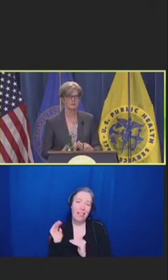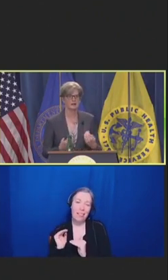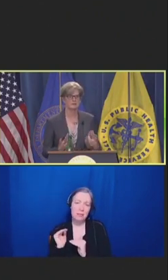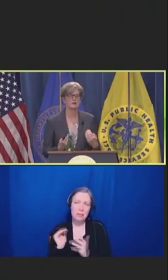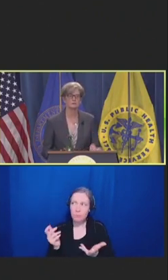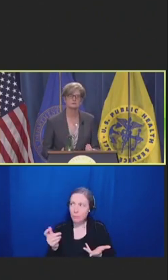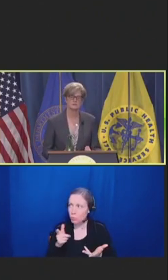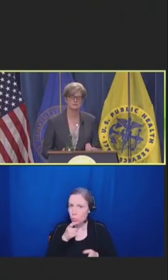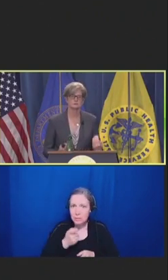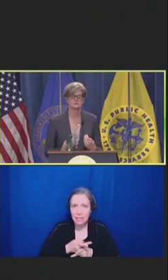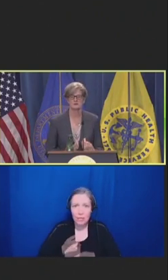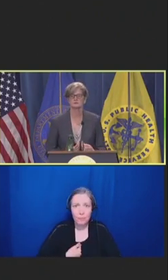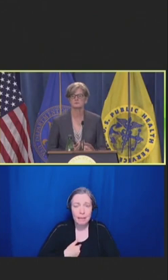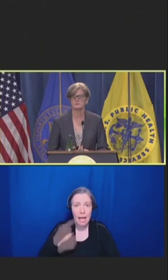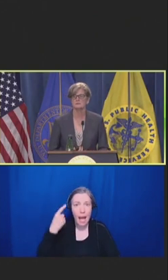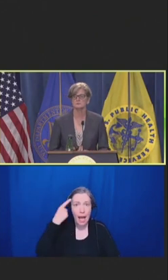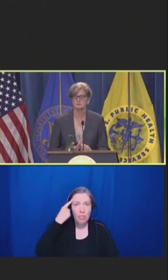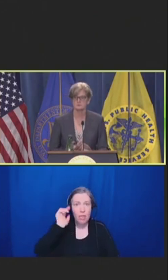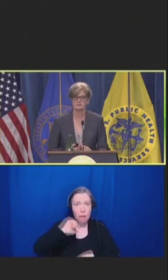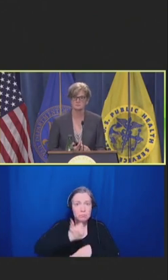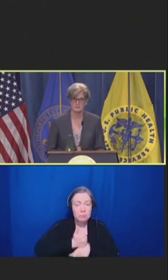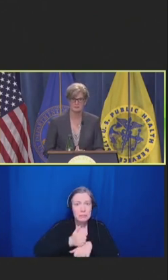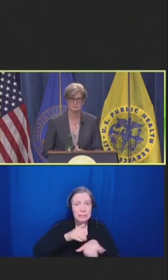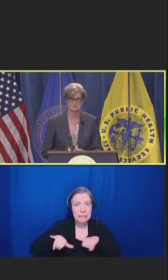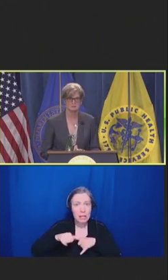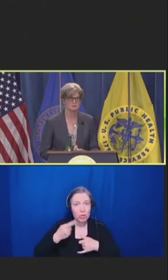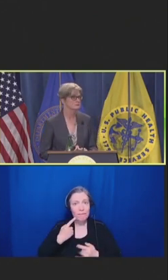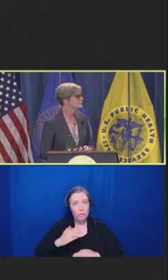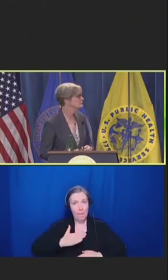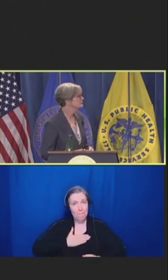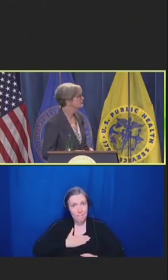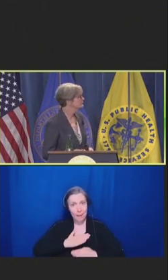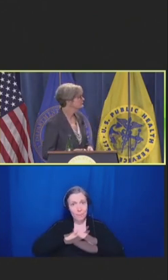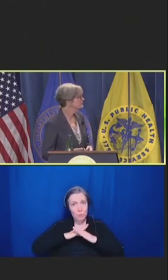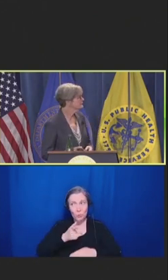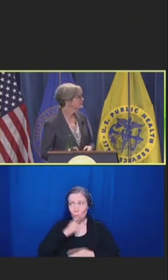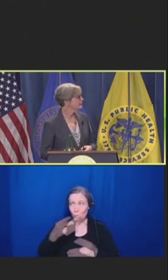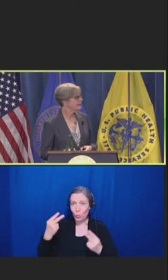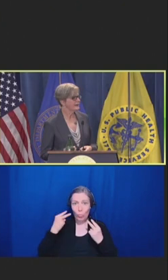I thought those standards were there for me to protect me.